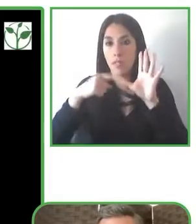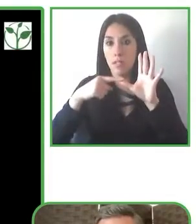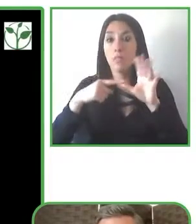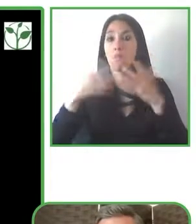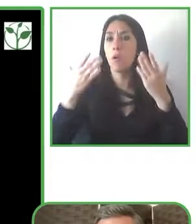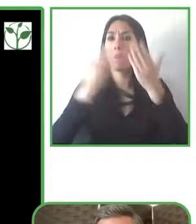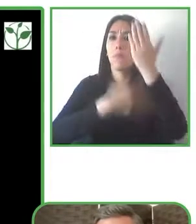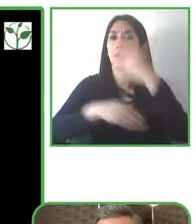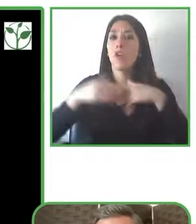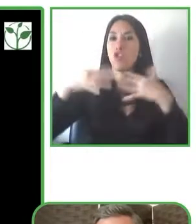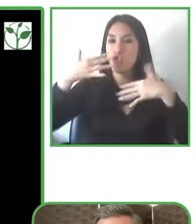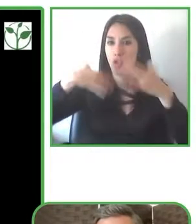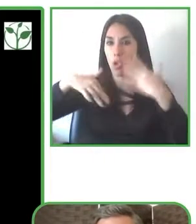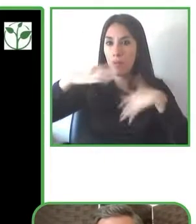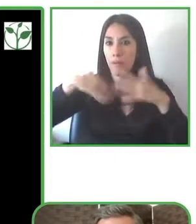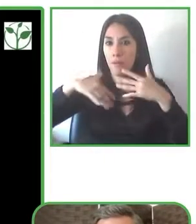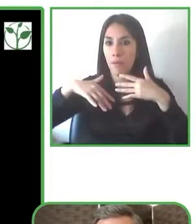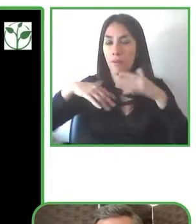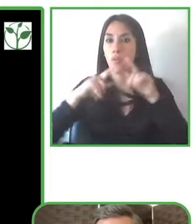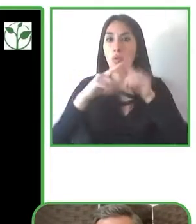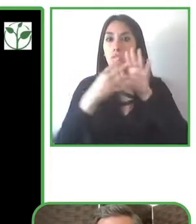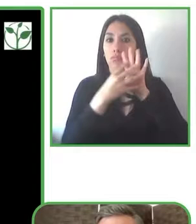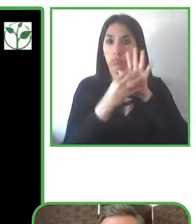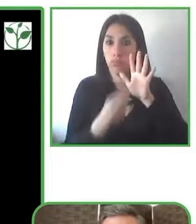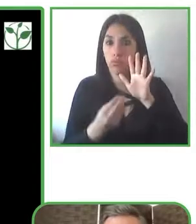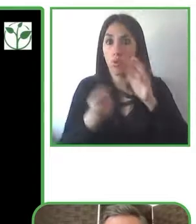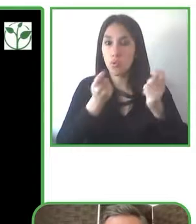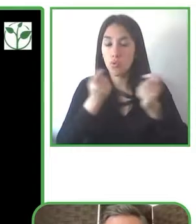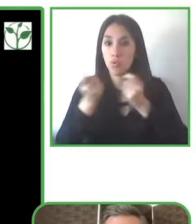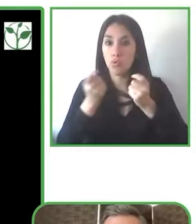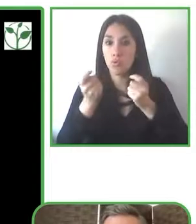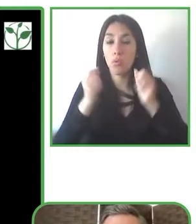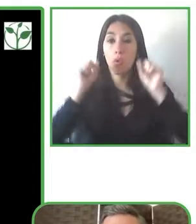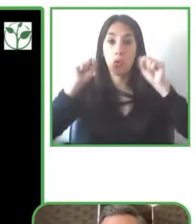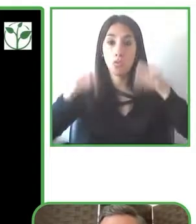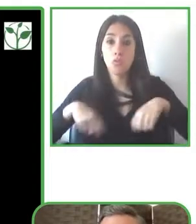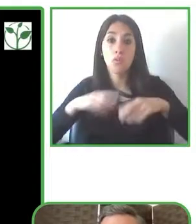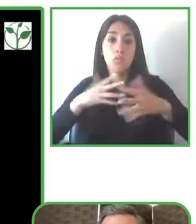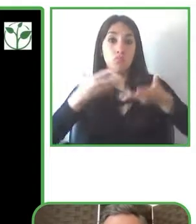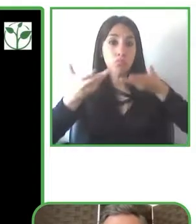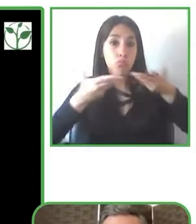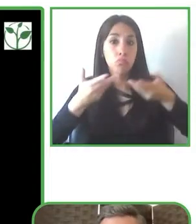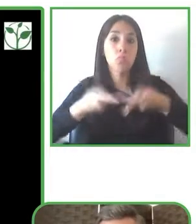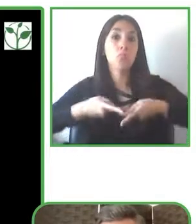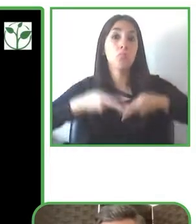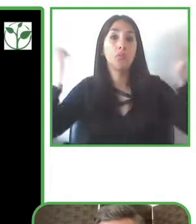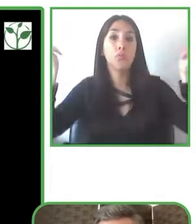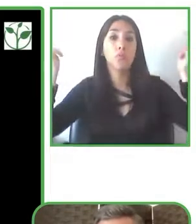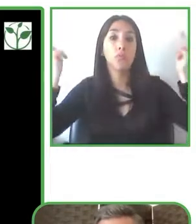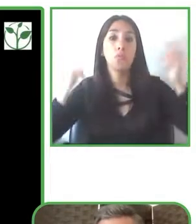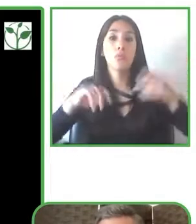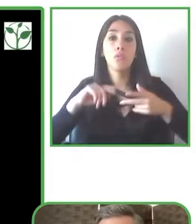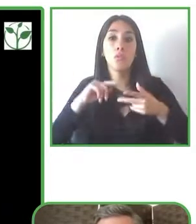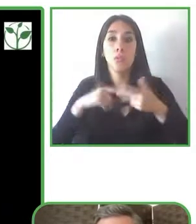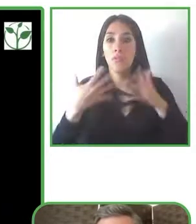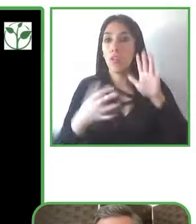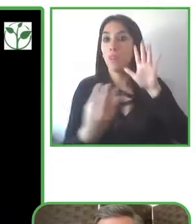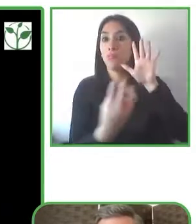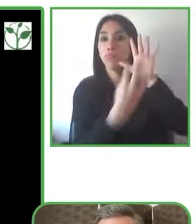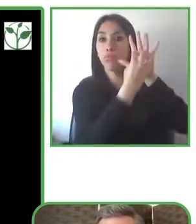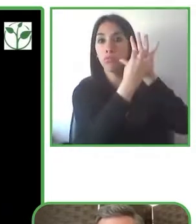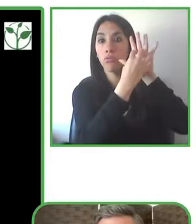that can be in branding or advertising campaigns that can be in imagery that can be in film